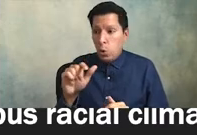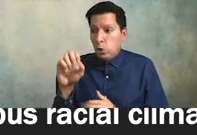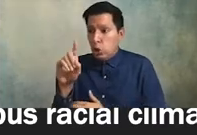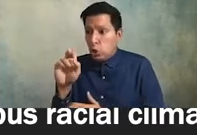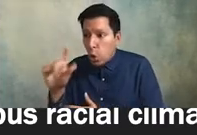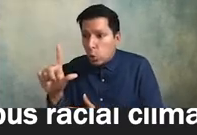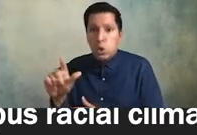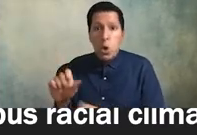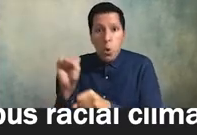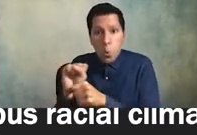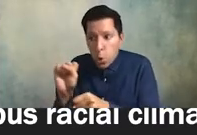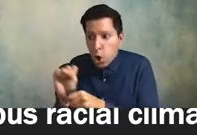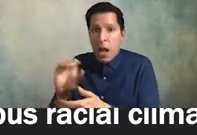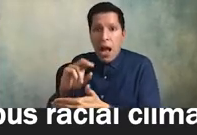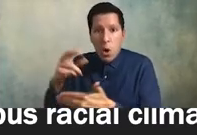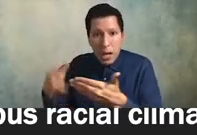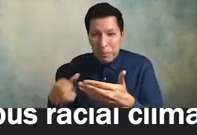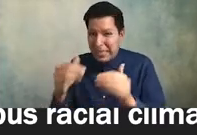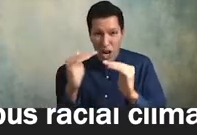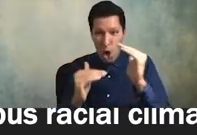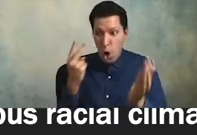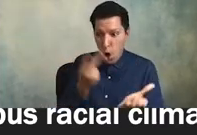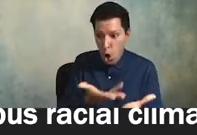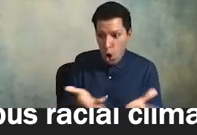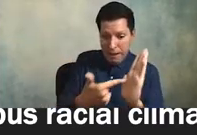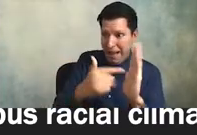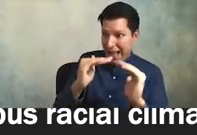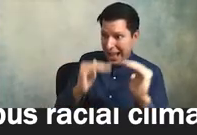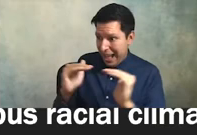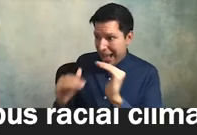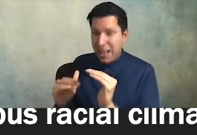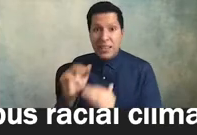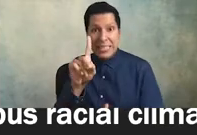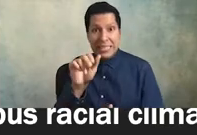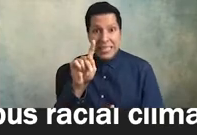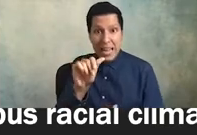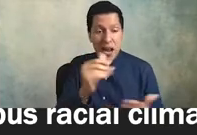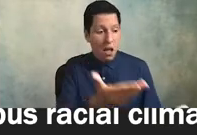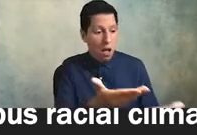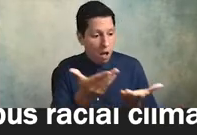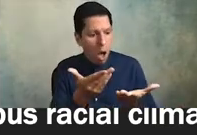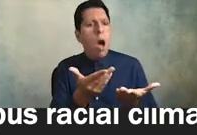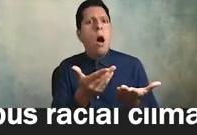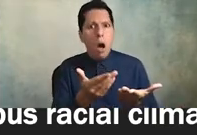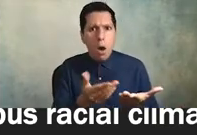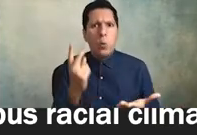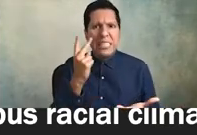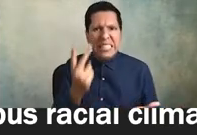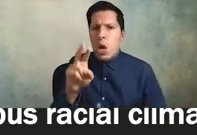employment outcomes or whatever the data show us that these are racial inequities but yet